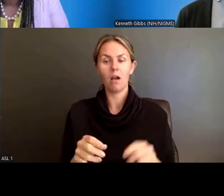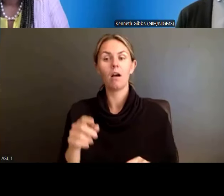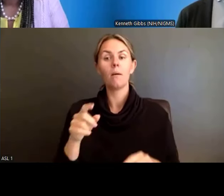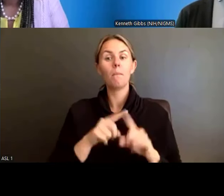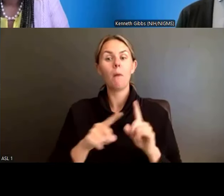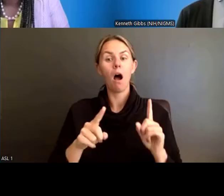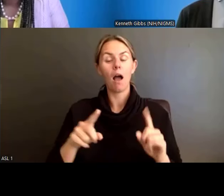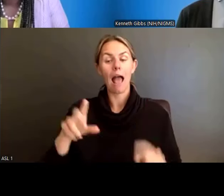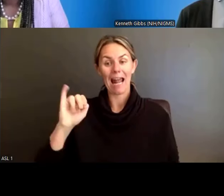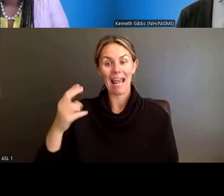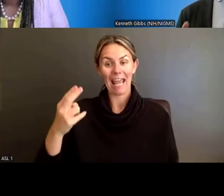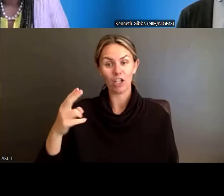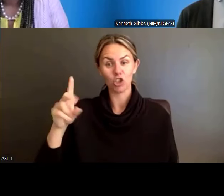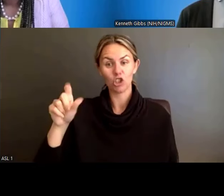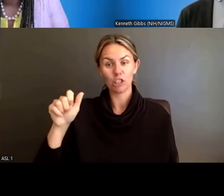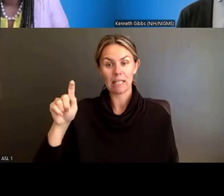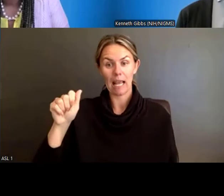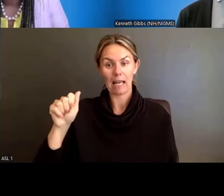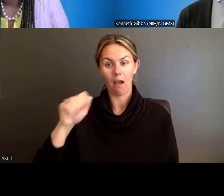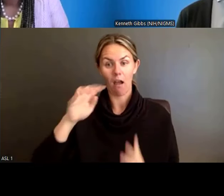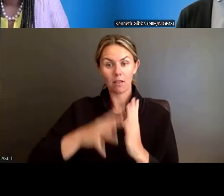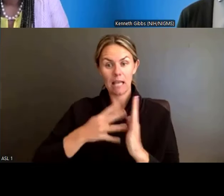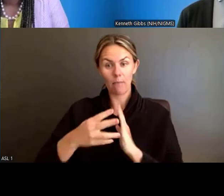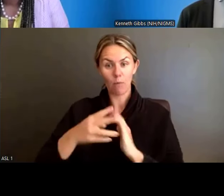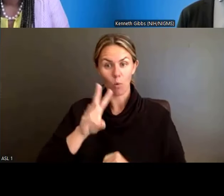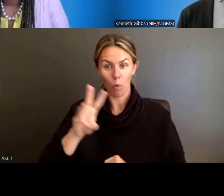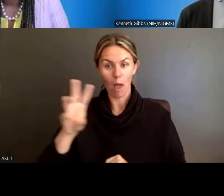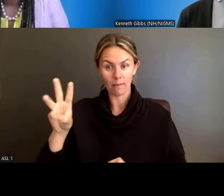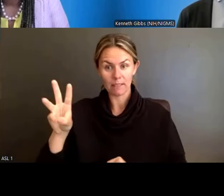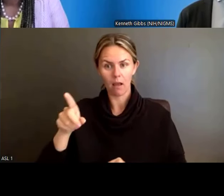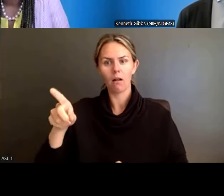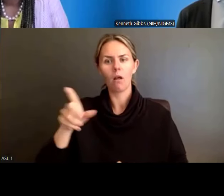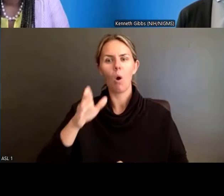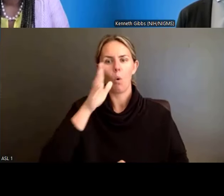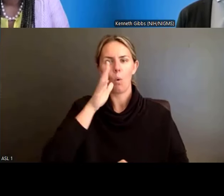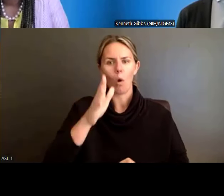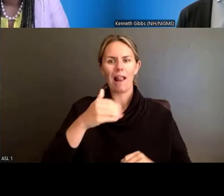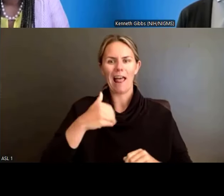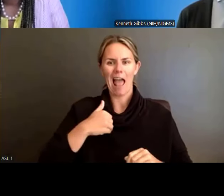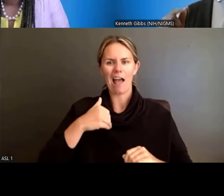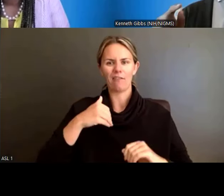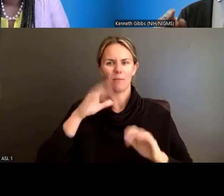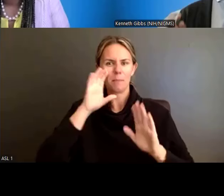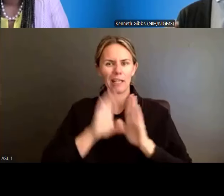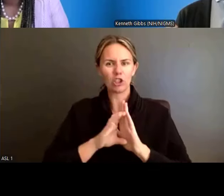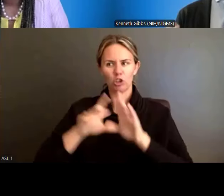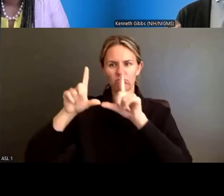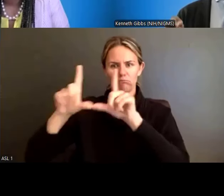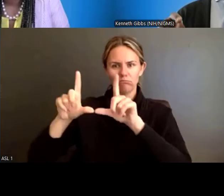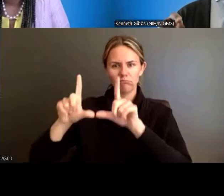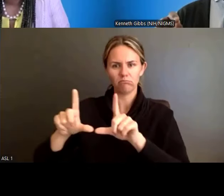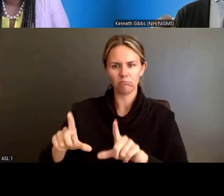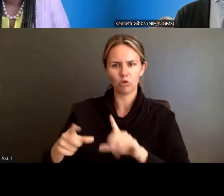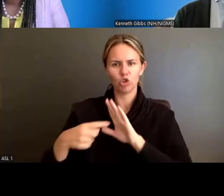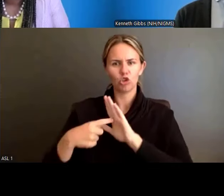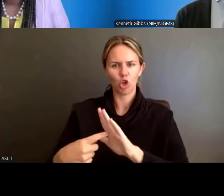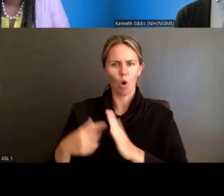will have those put in to reflect the updates. Now, I'm just going to go -- I saw in the Chat,